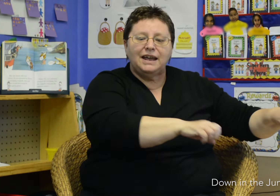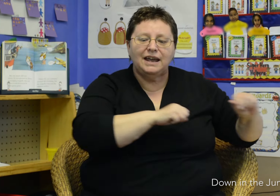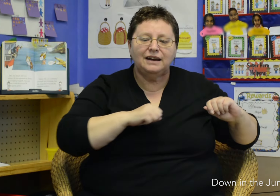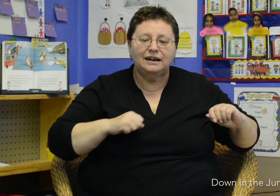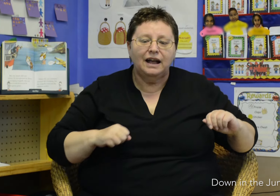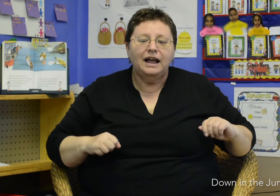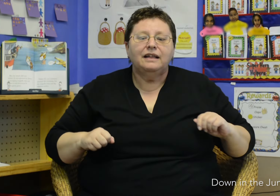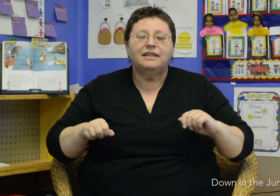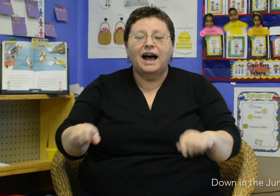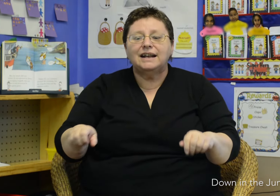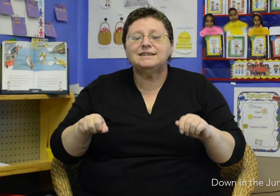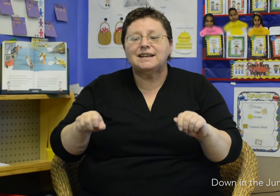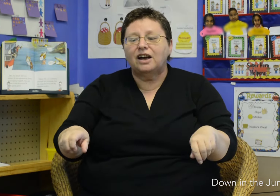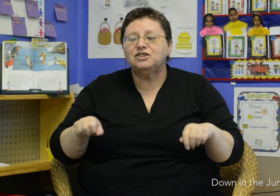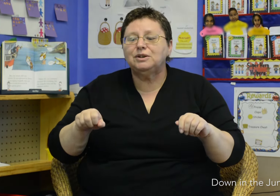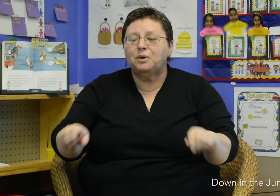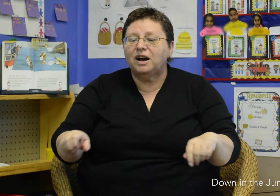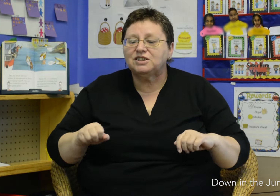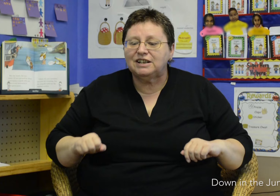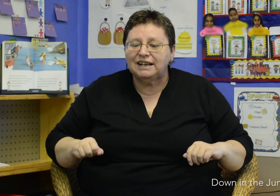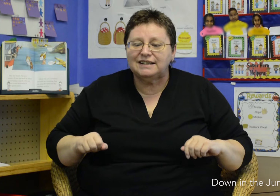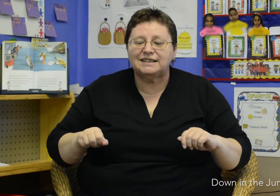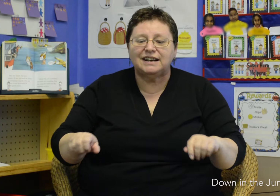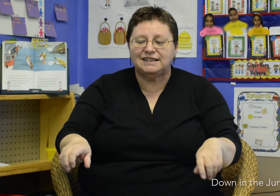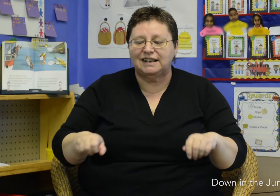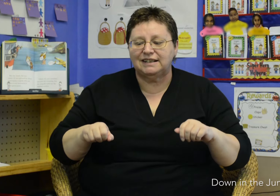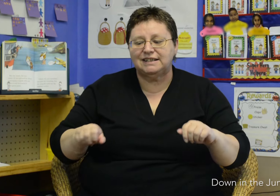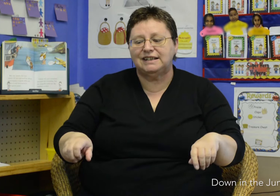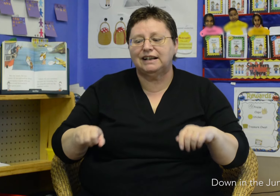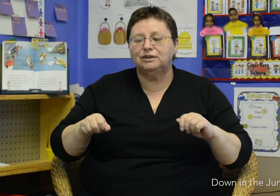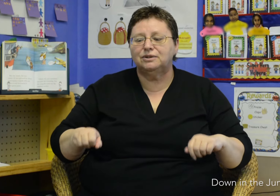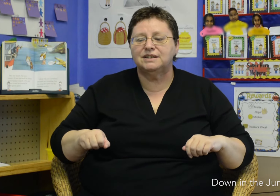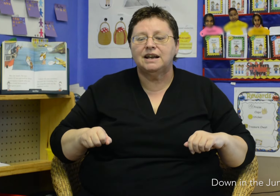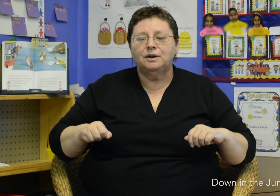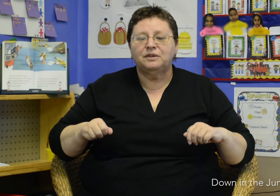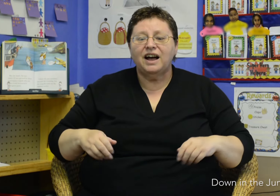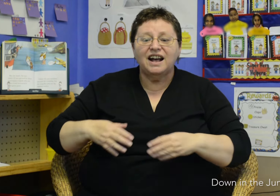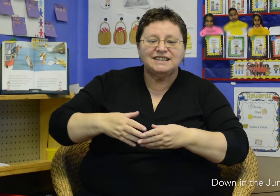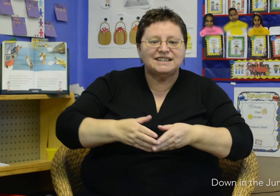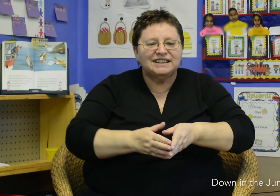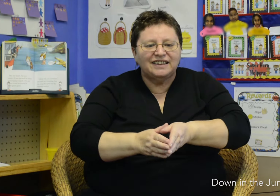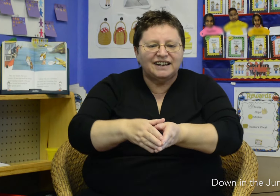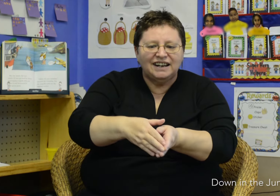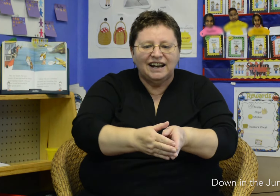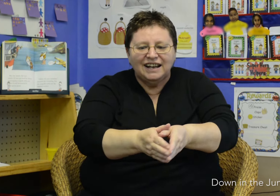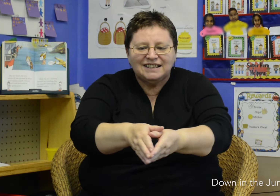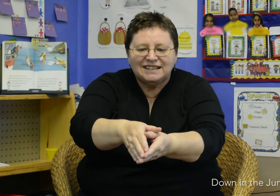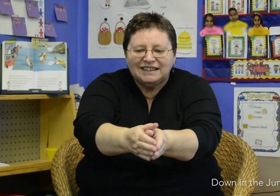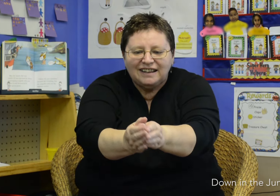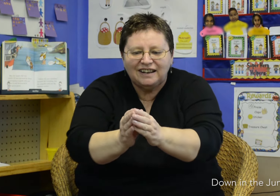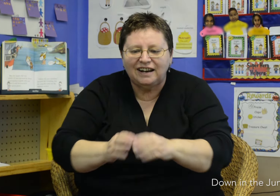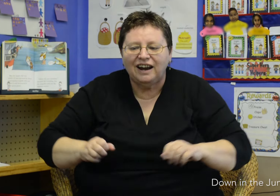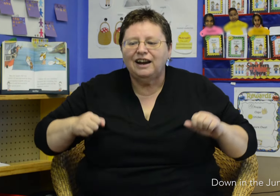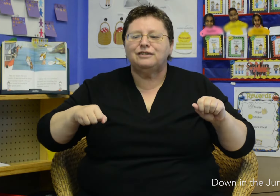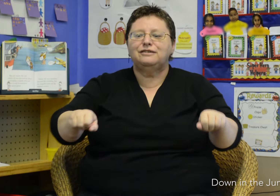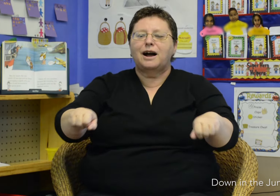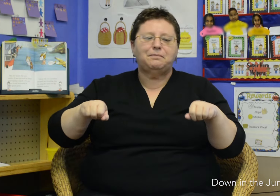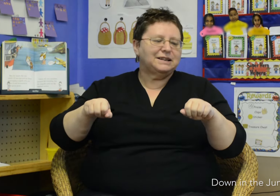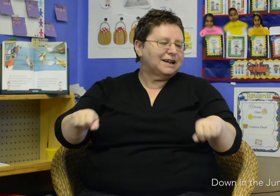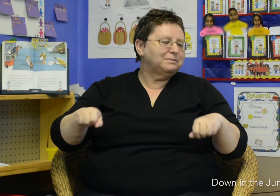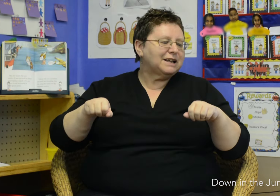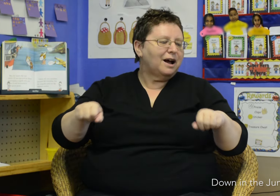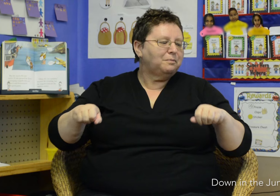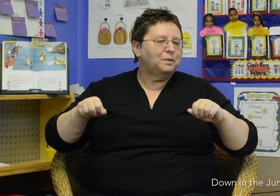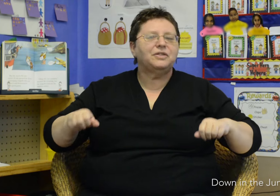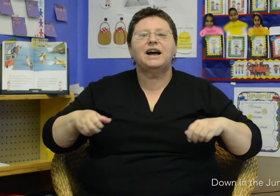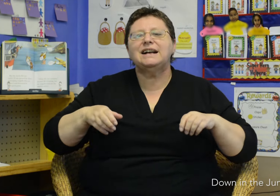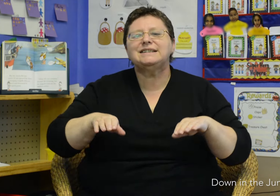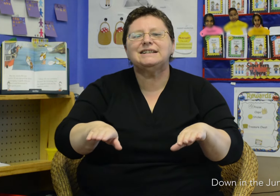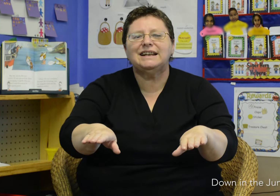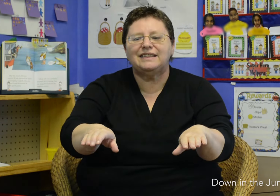a rub-a-dub there, that's how she washes her dirty clothes with a slither, slither , rub-a-dub-dub,